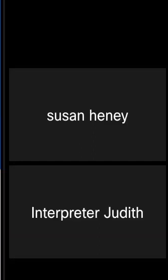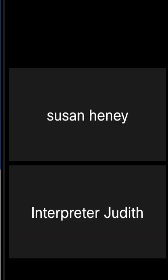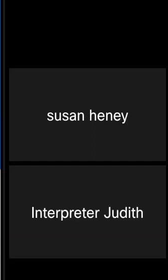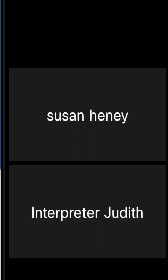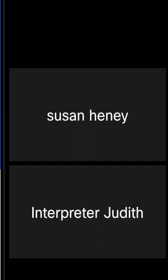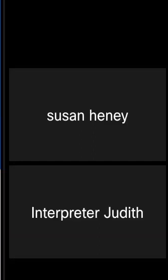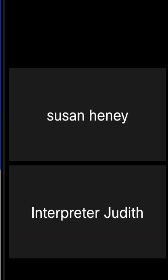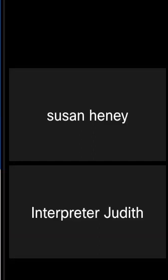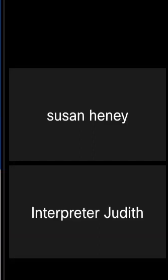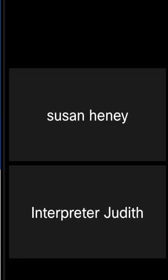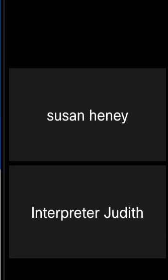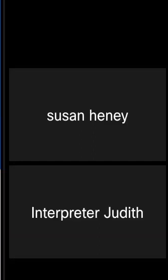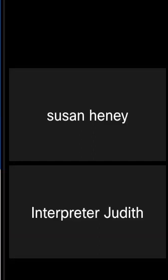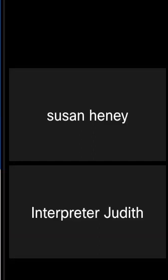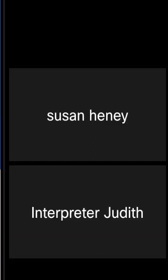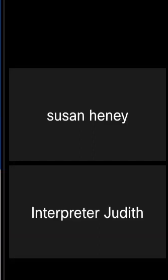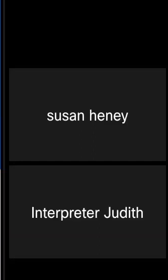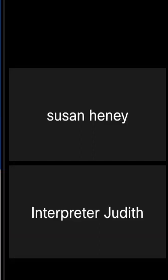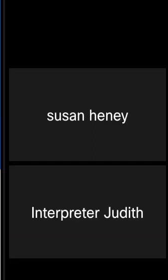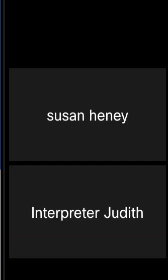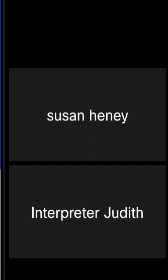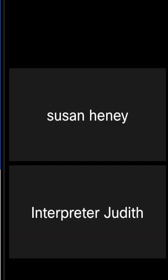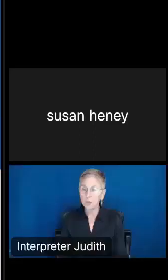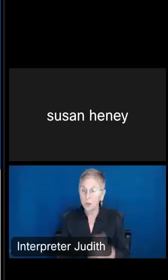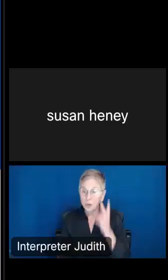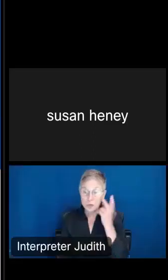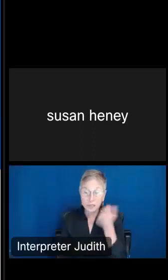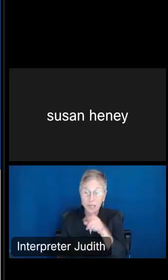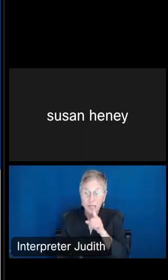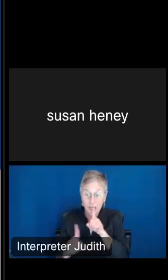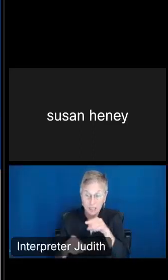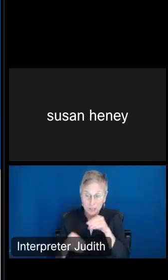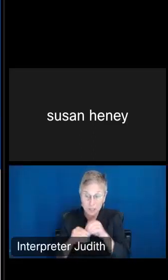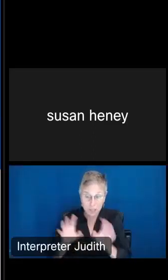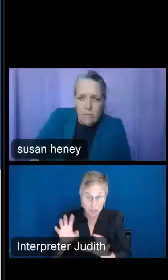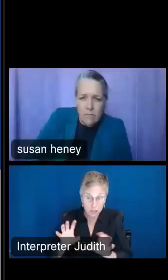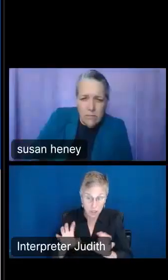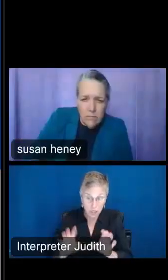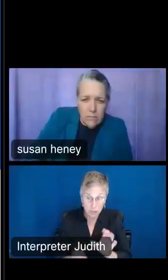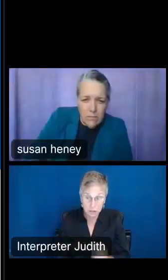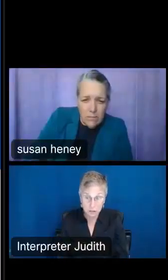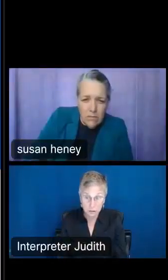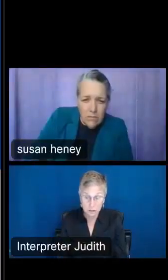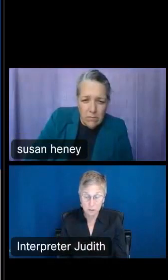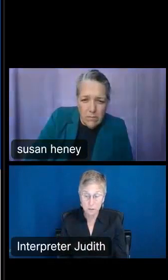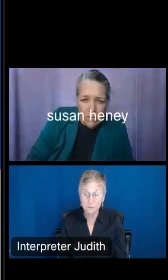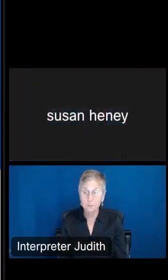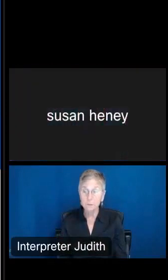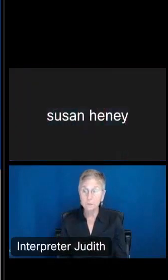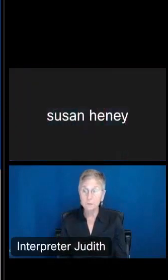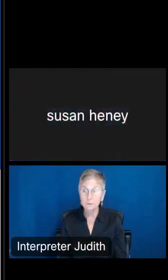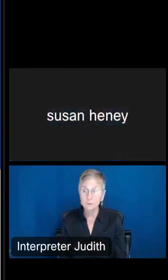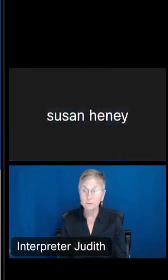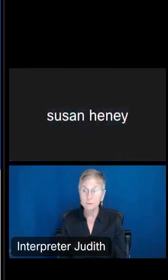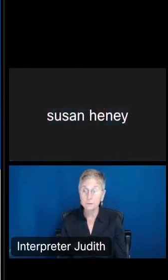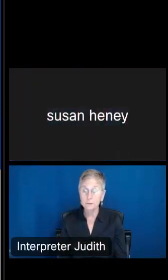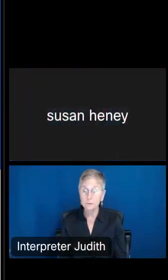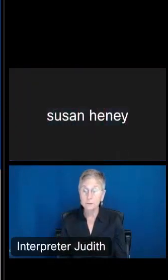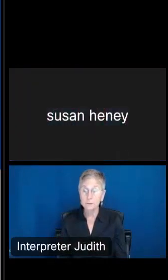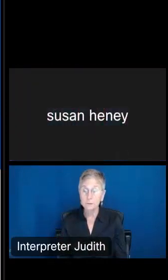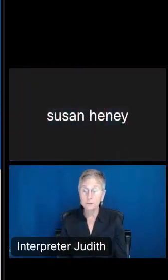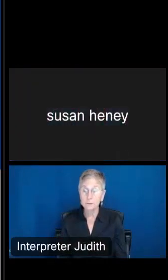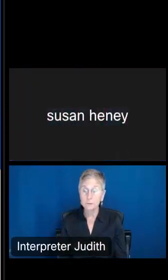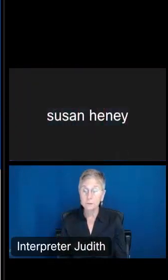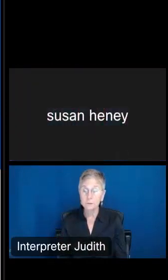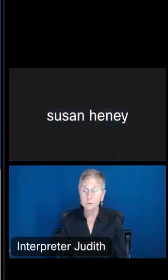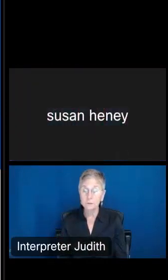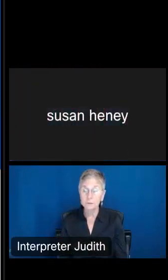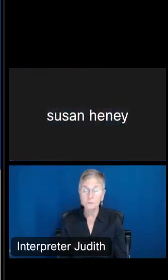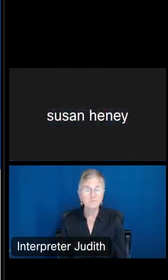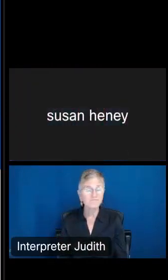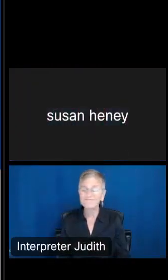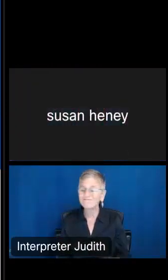answers in the chat? Stacie Cochran-McNeal: No, let me -- you had